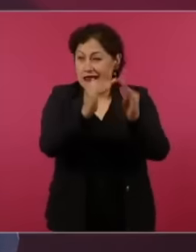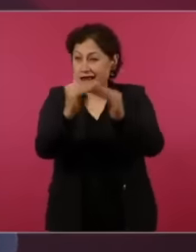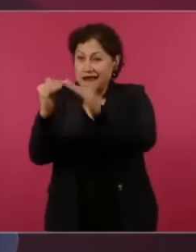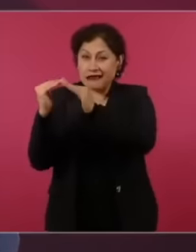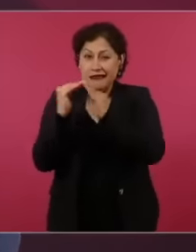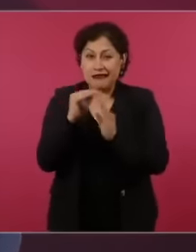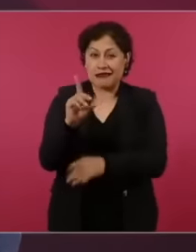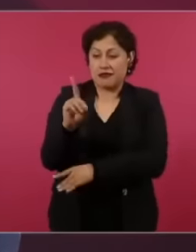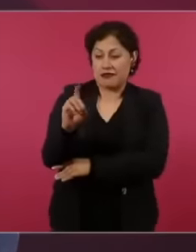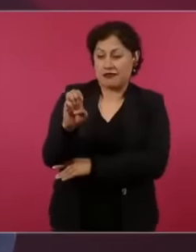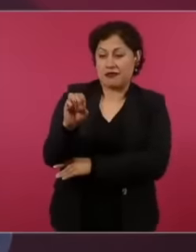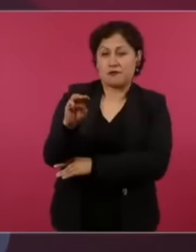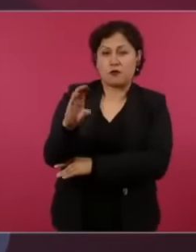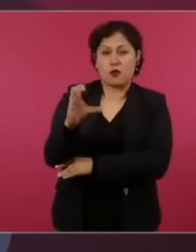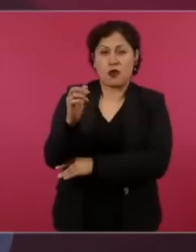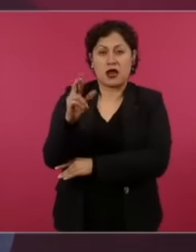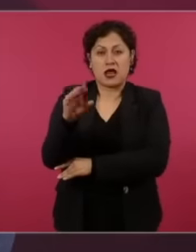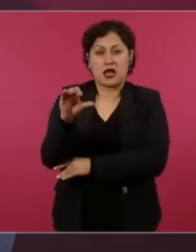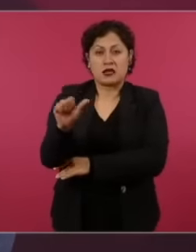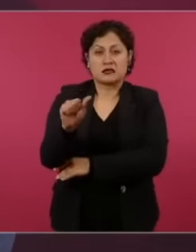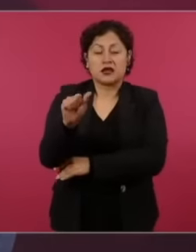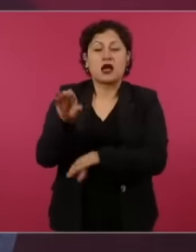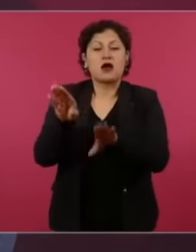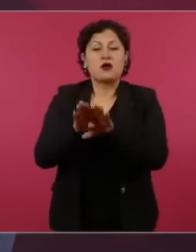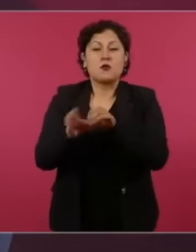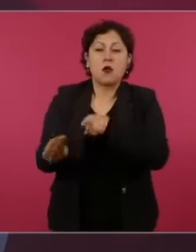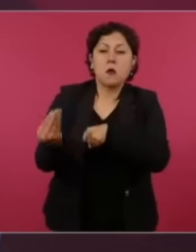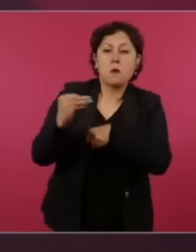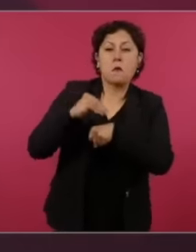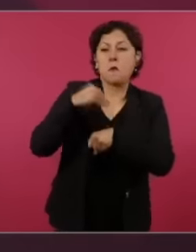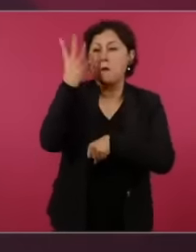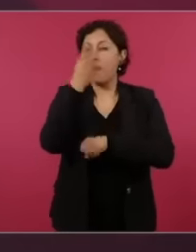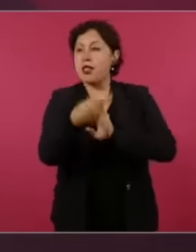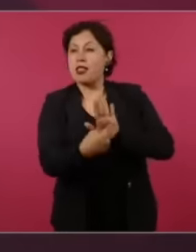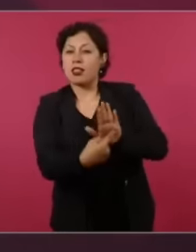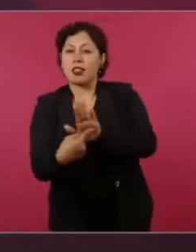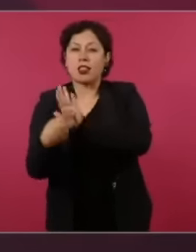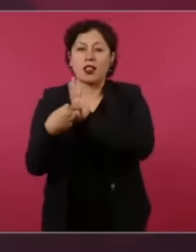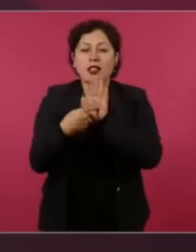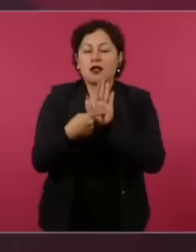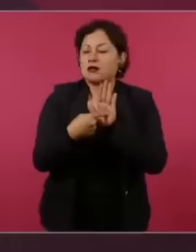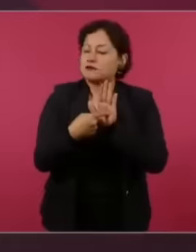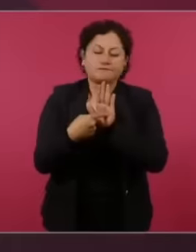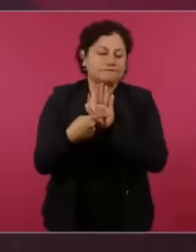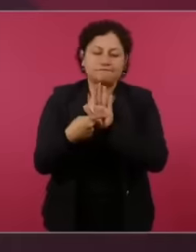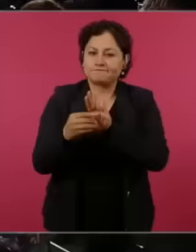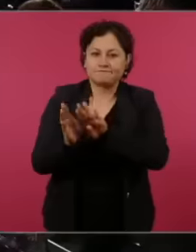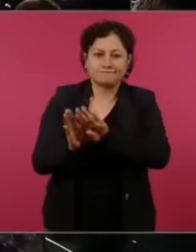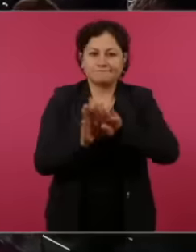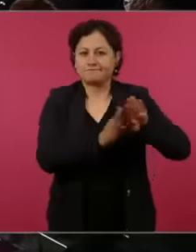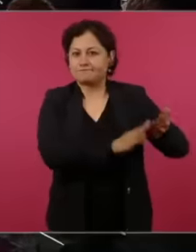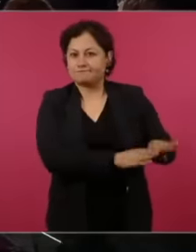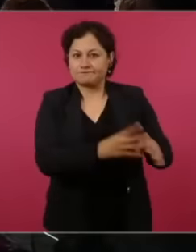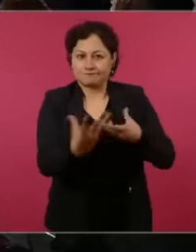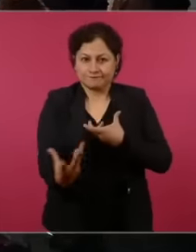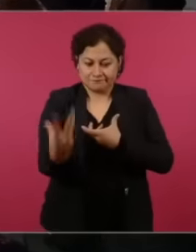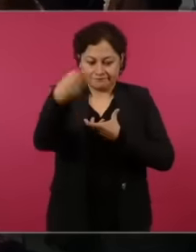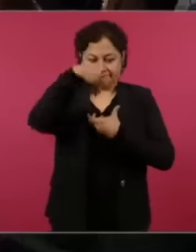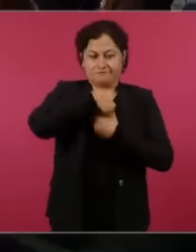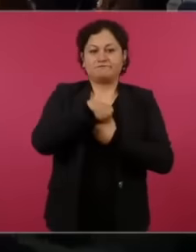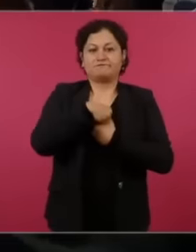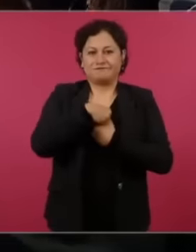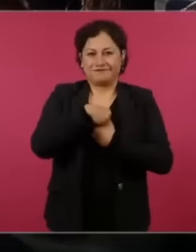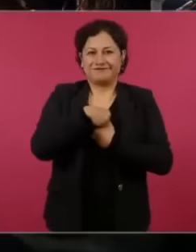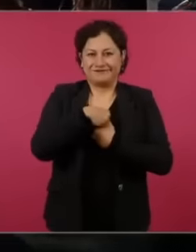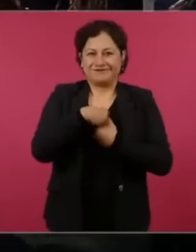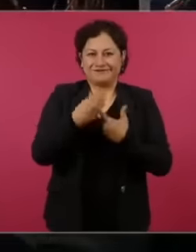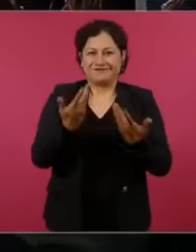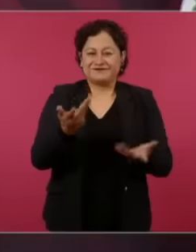facade but democracy is a way of life that does not tell us that